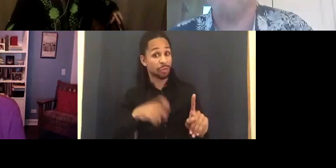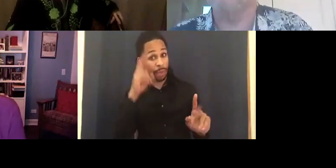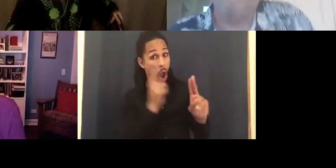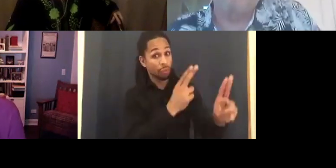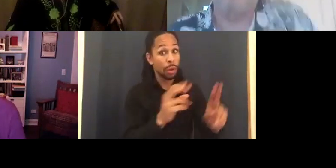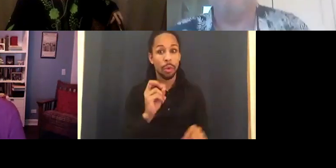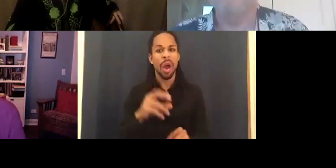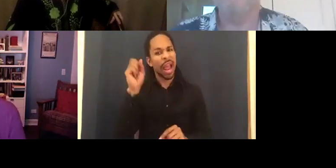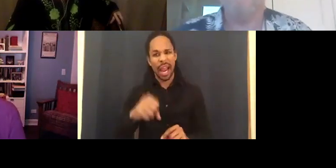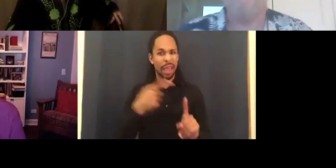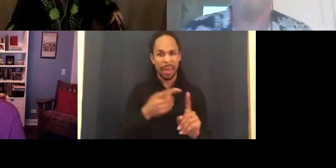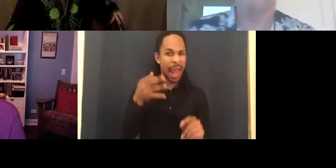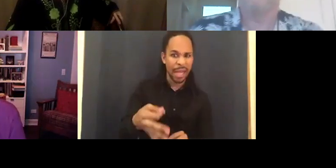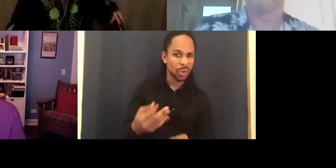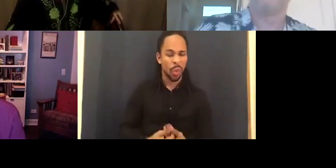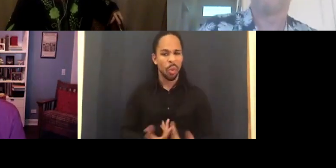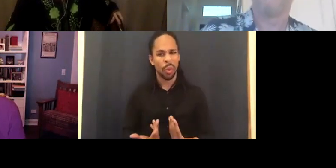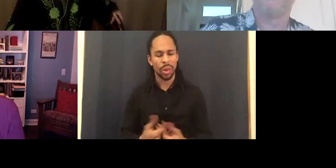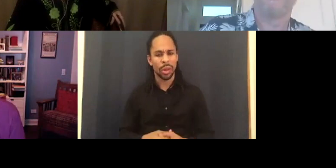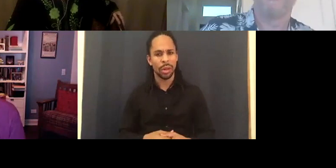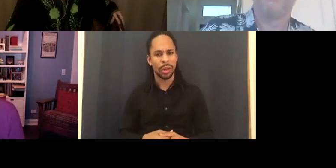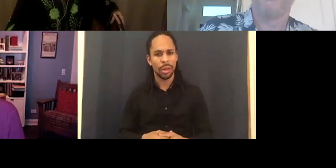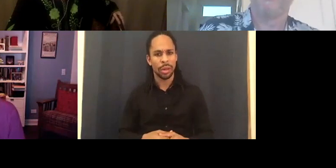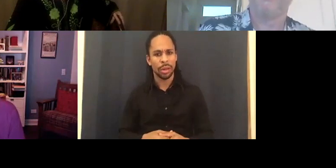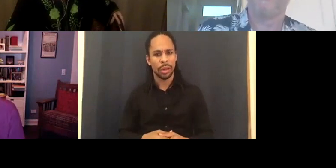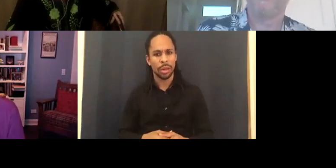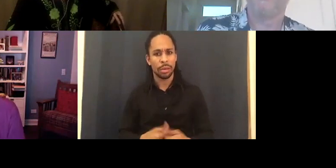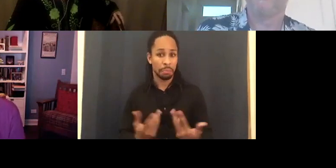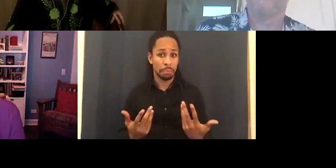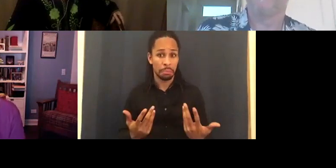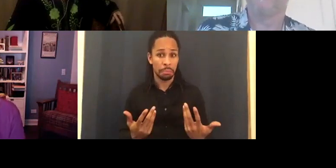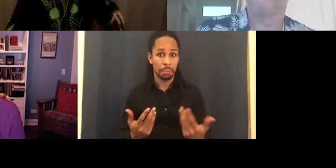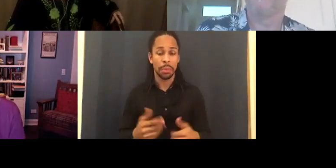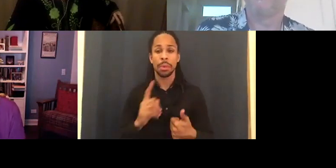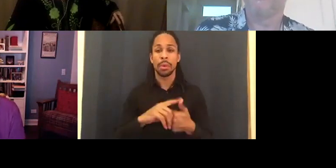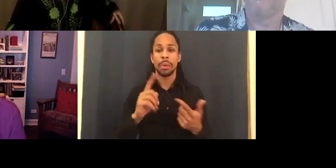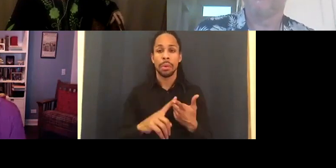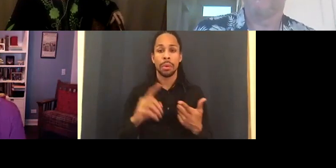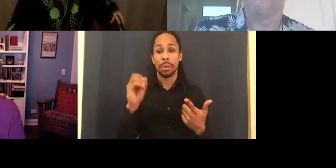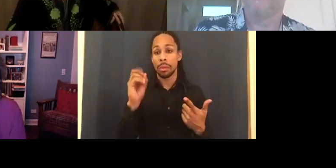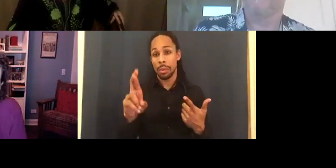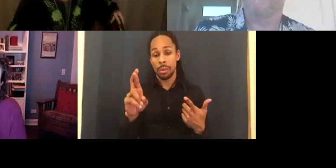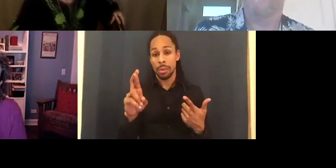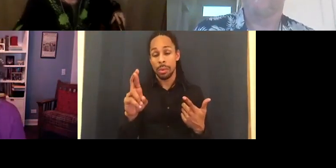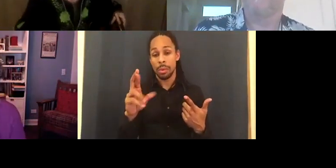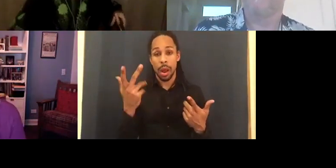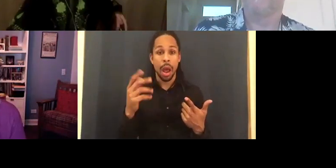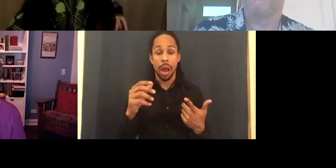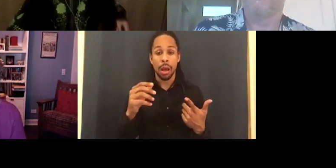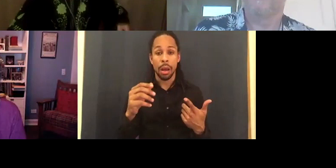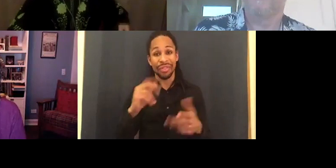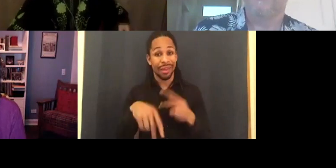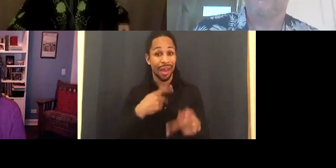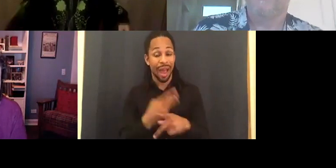They can be a right bastard. But also I think the kinds of traits